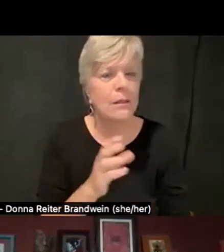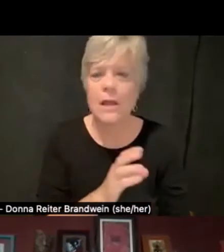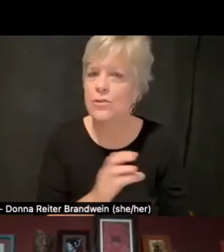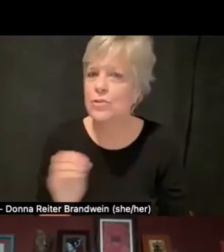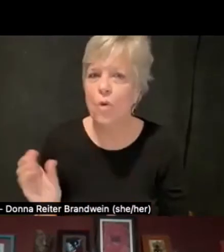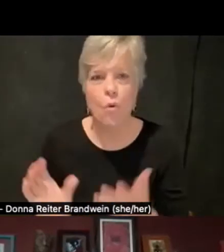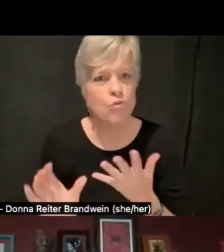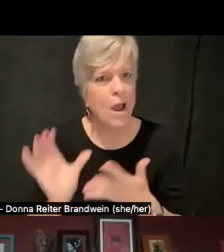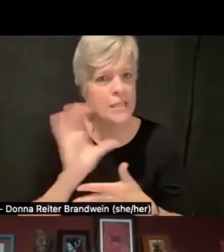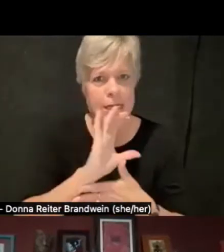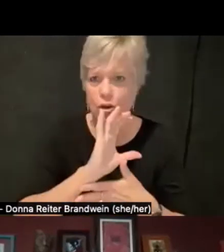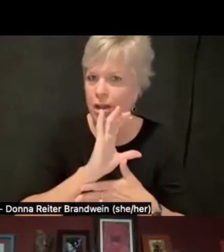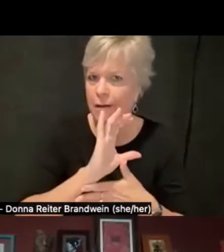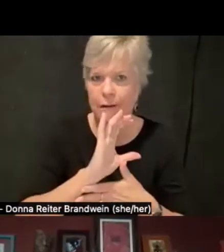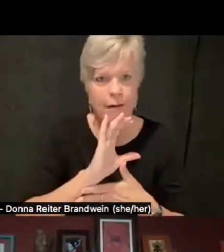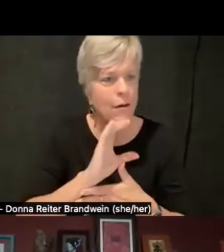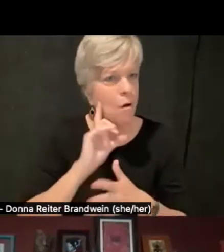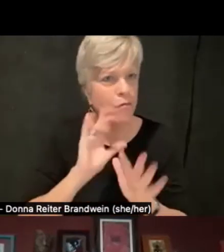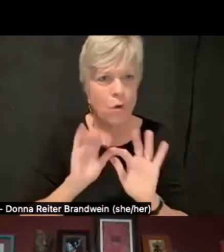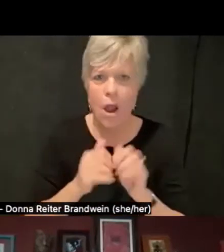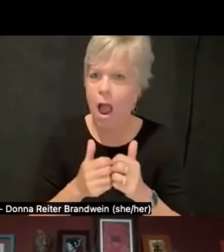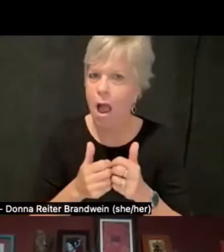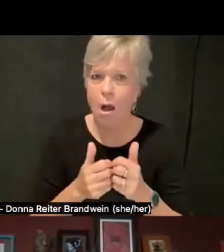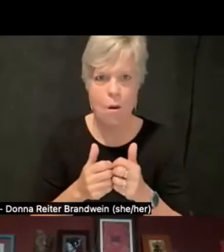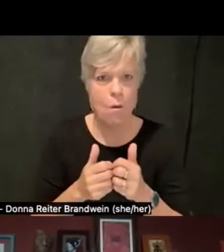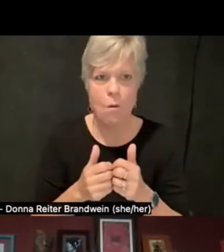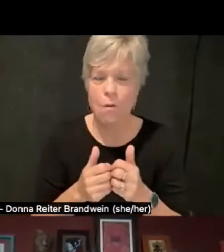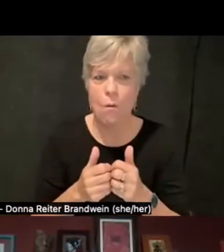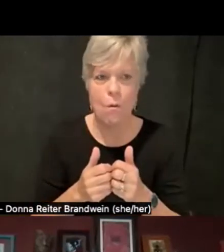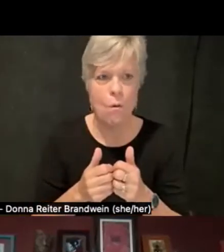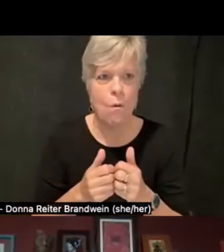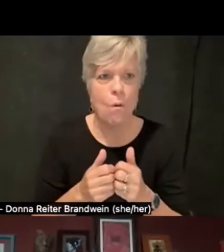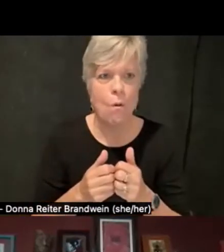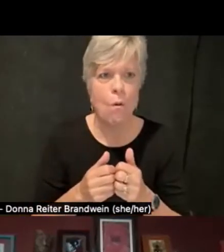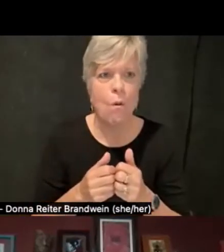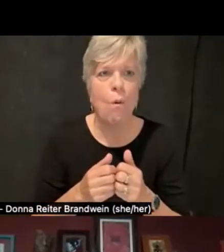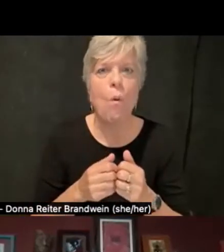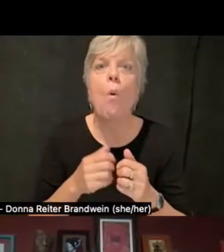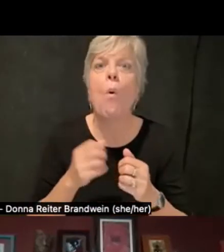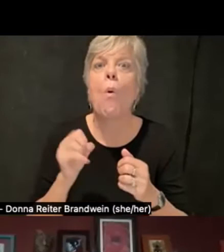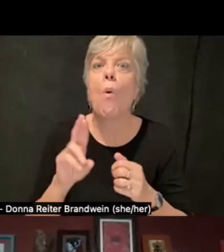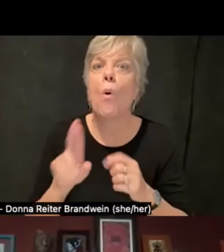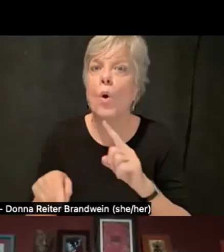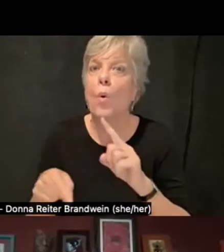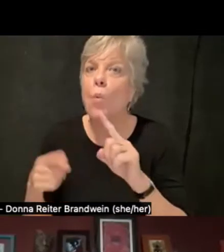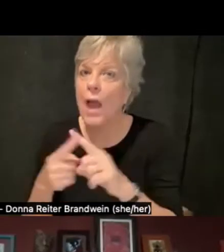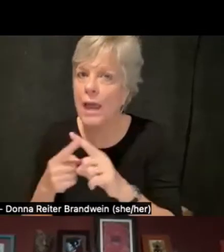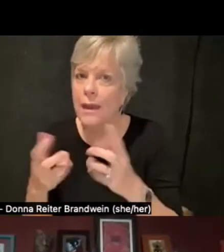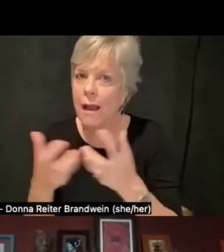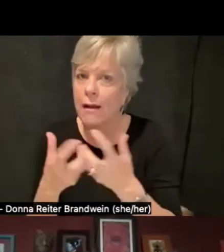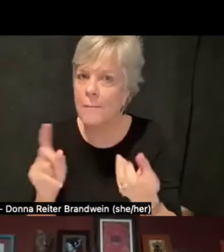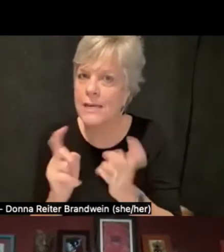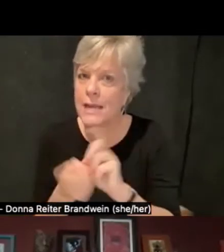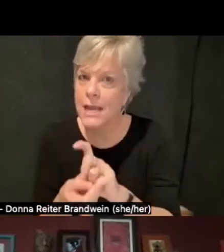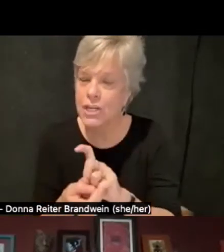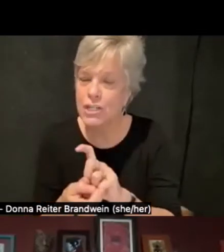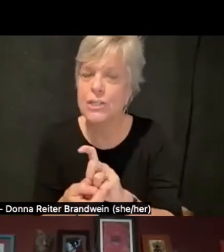for how, for when accommodations can be denied or what alternatives can be offered.